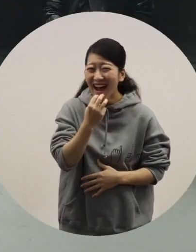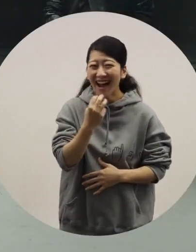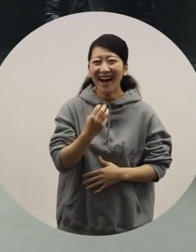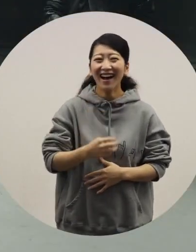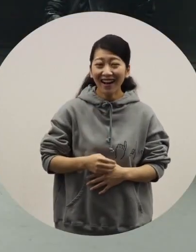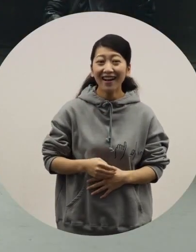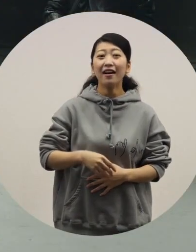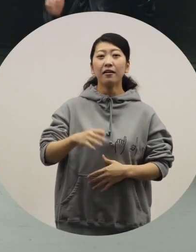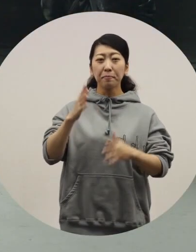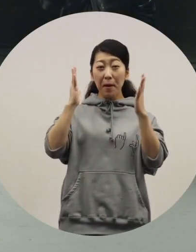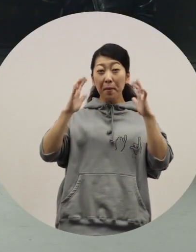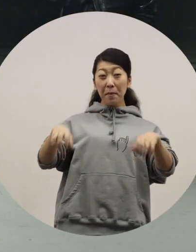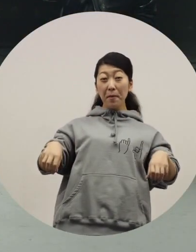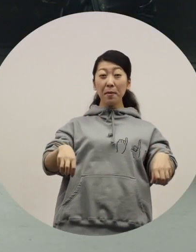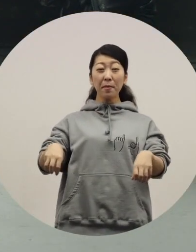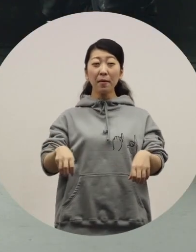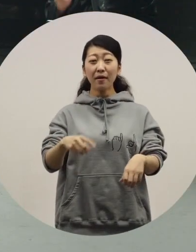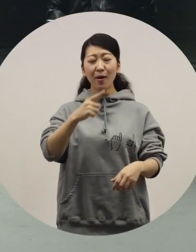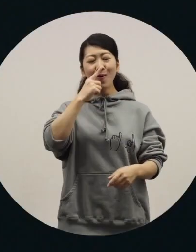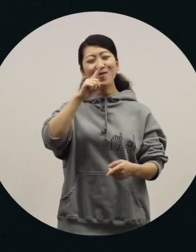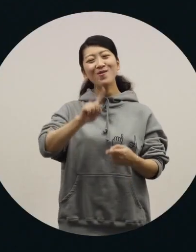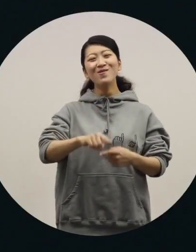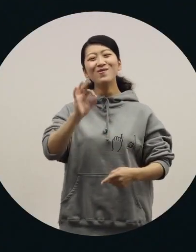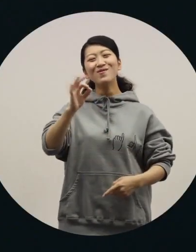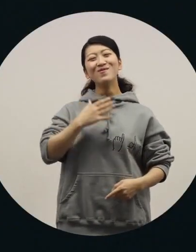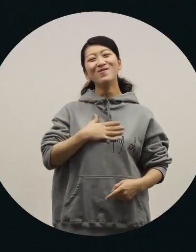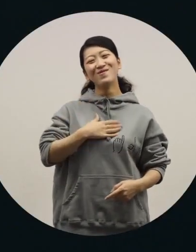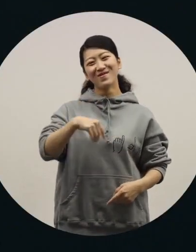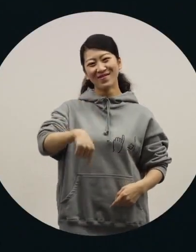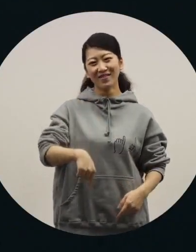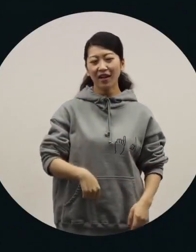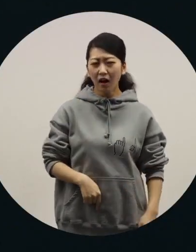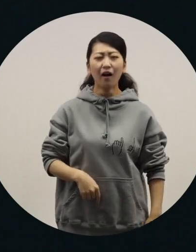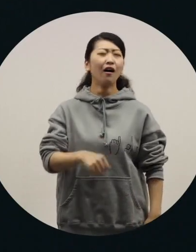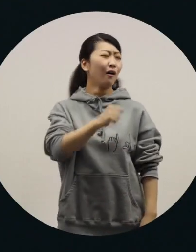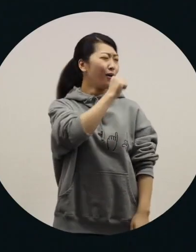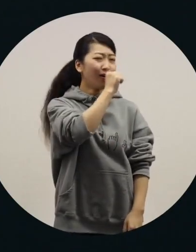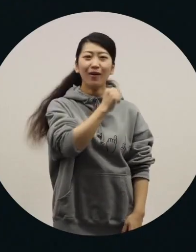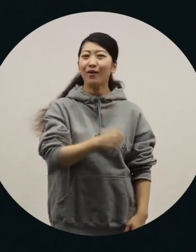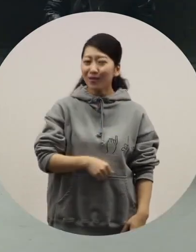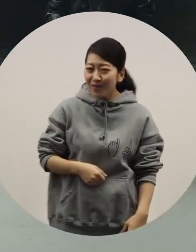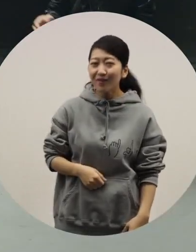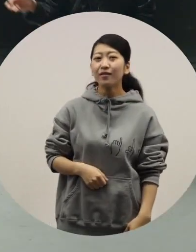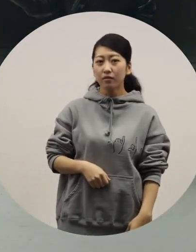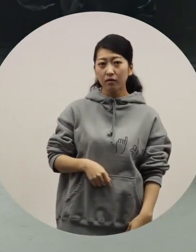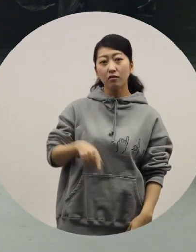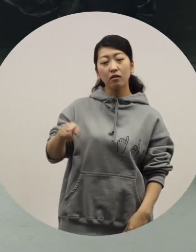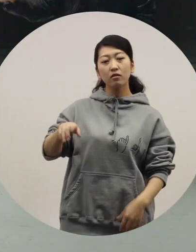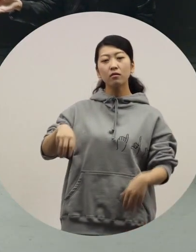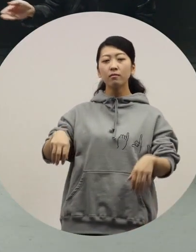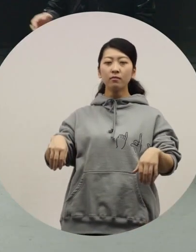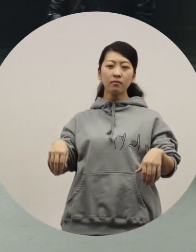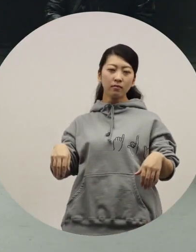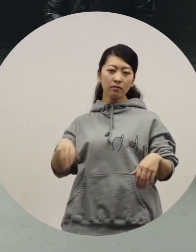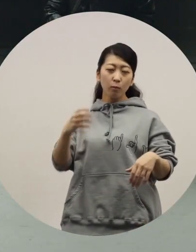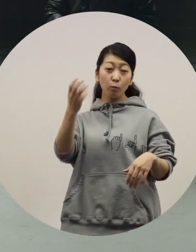[Azuma] I drive at a very high speed, so it's perfect for me. [Toriyama] Oh, it's great. -[Ochiai] I see. [Ochiai] I think you are great in a wheelchair.